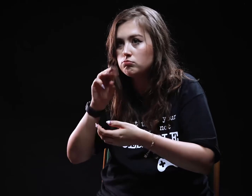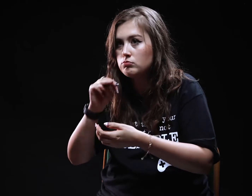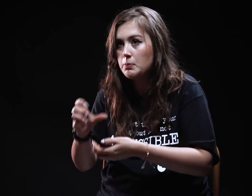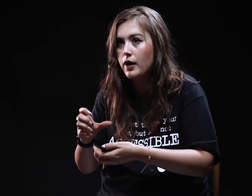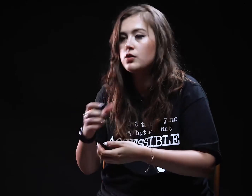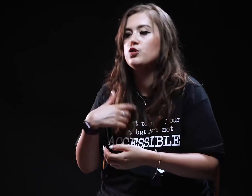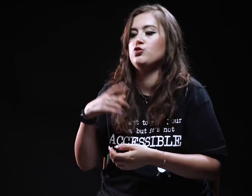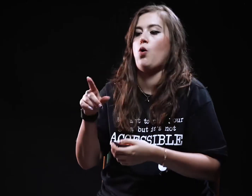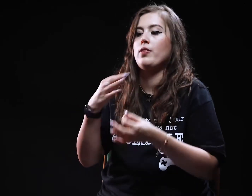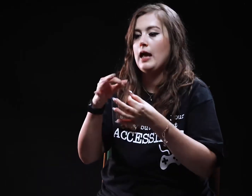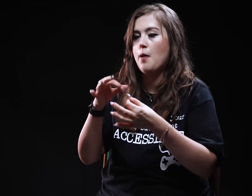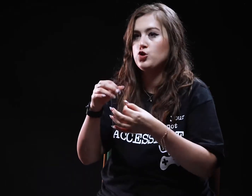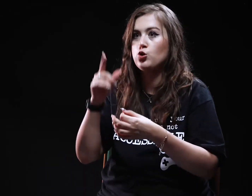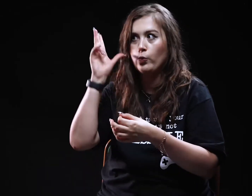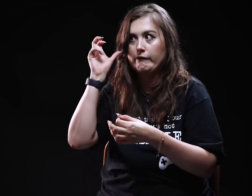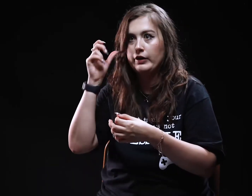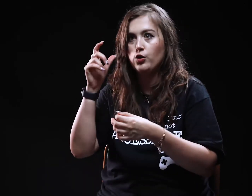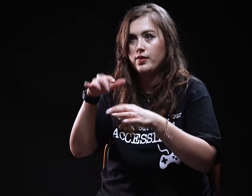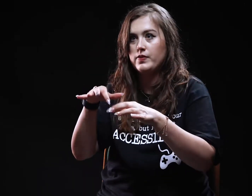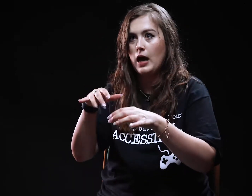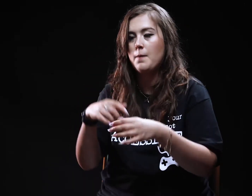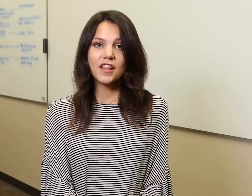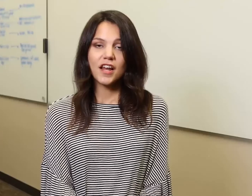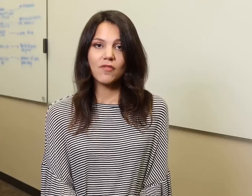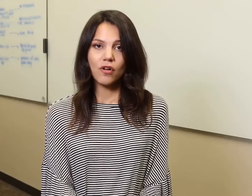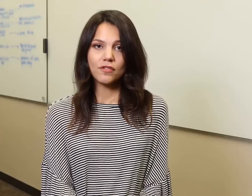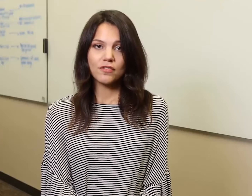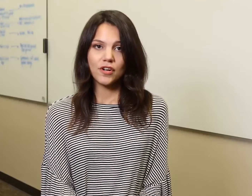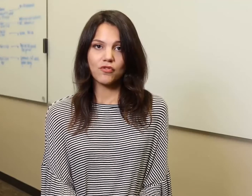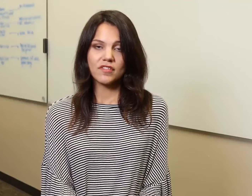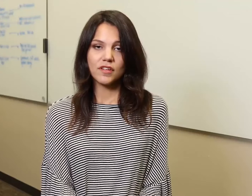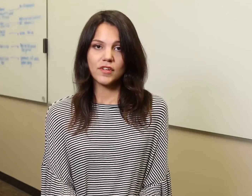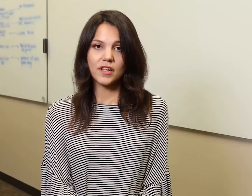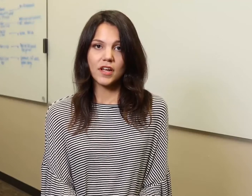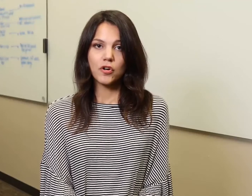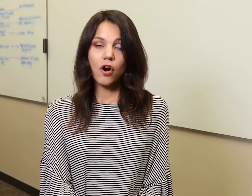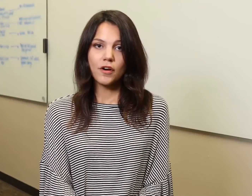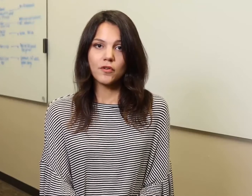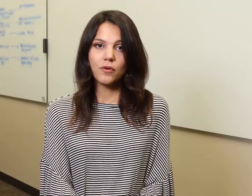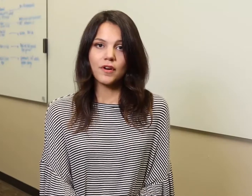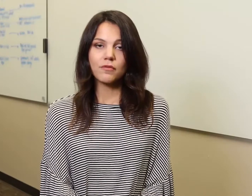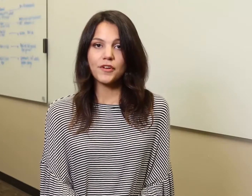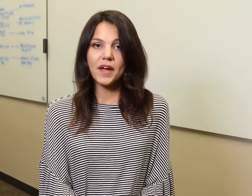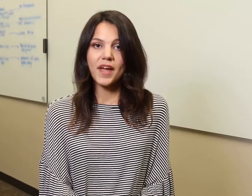so that the transcriber can hear and type what's said. And then I've also started receiving CART, or real time